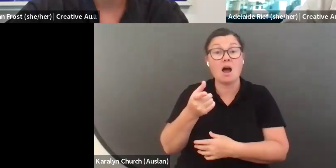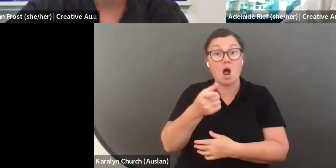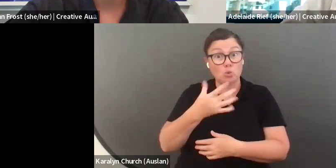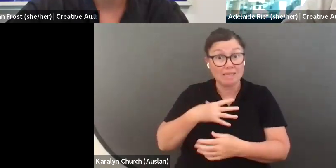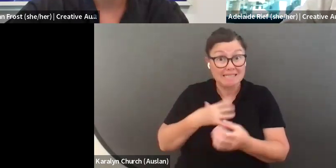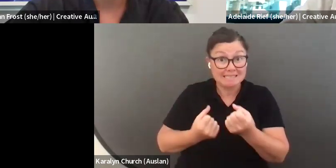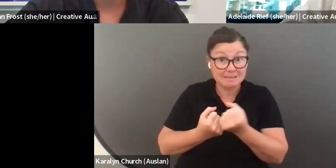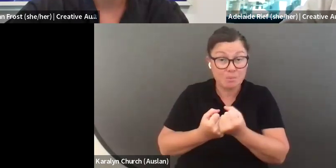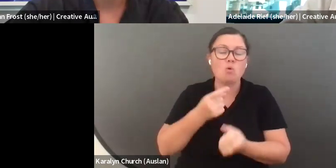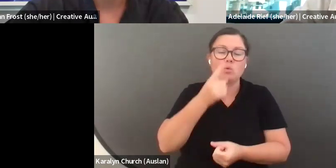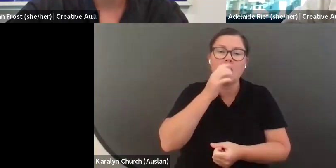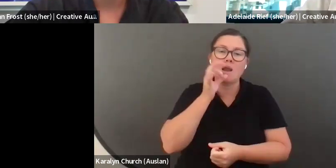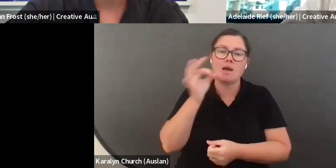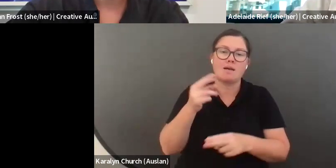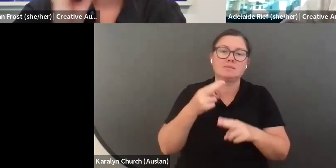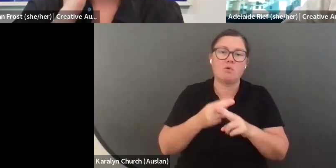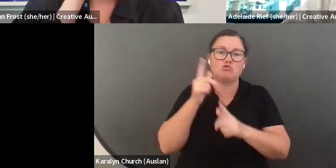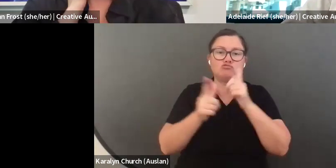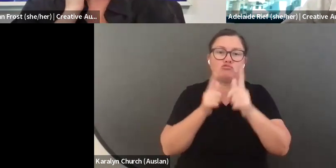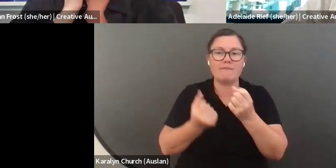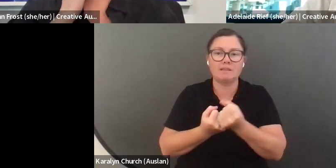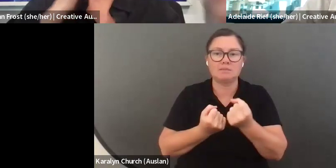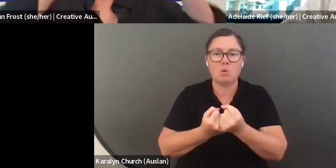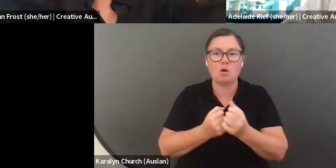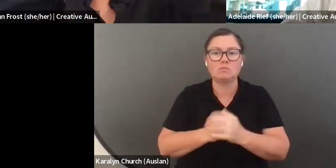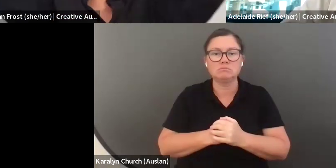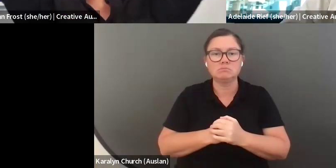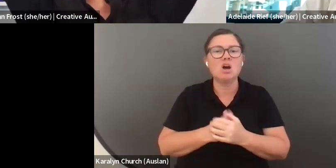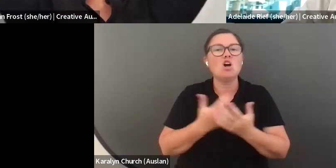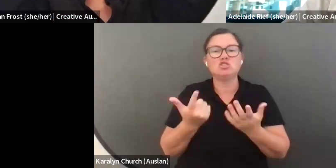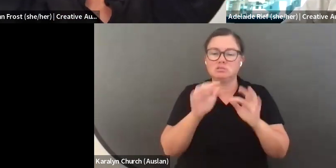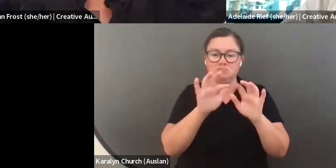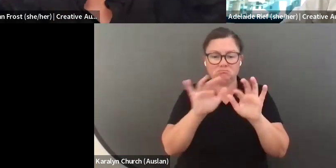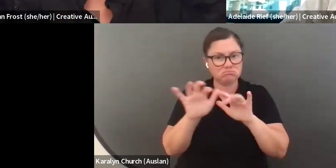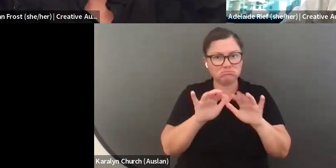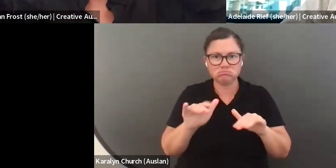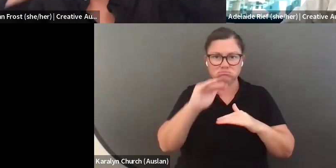you had to take a flight somewhere, and you will need support with that, that you can request